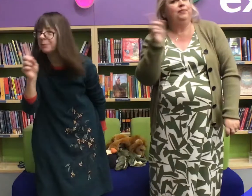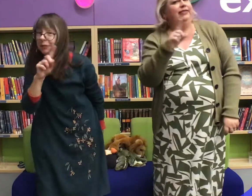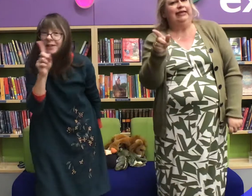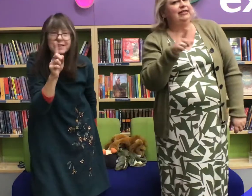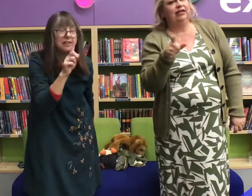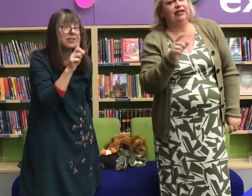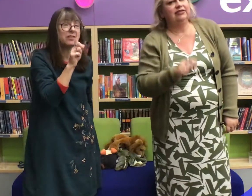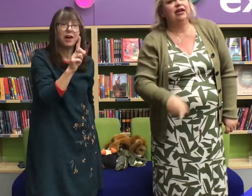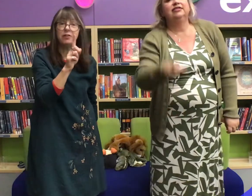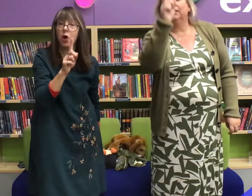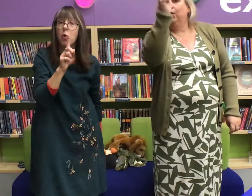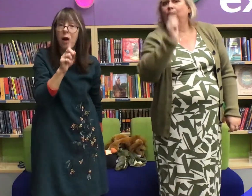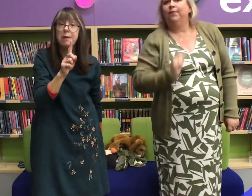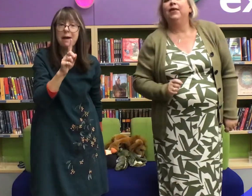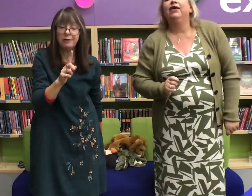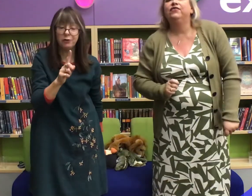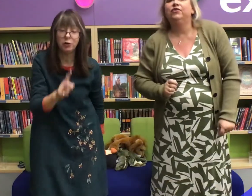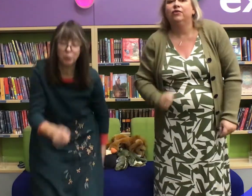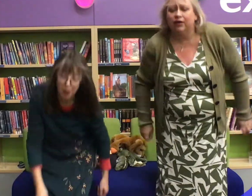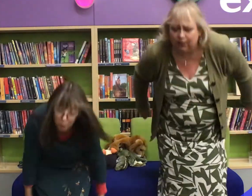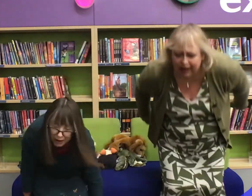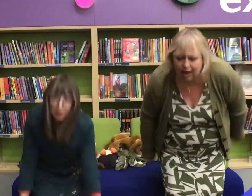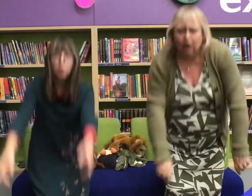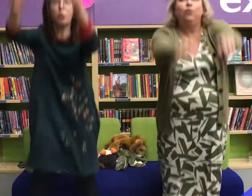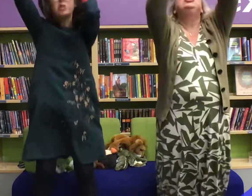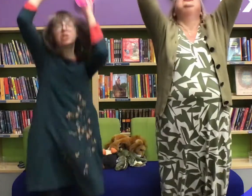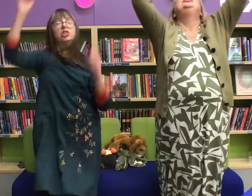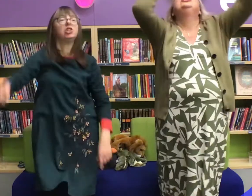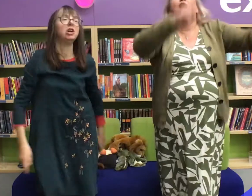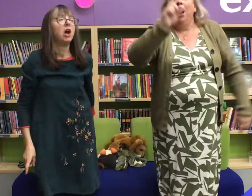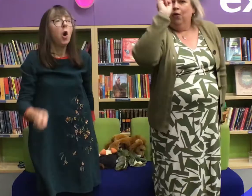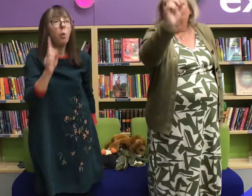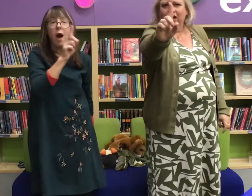but they didn't like the sight so one man flew away whoosh!